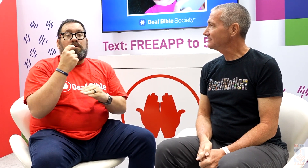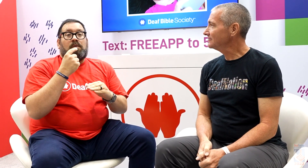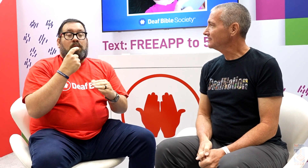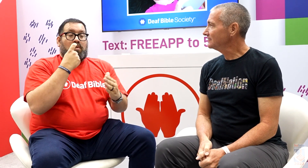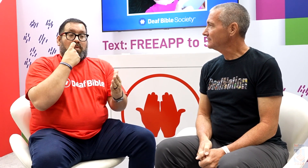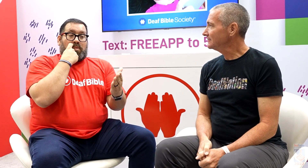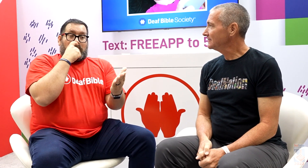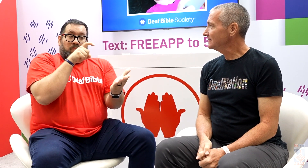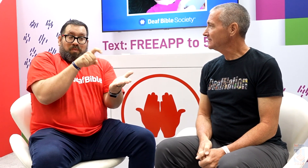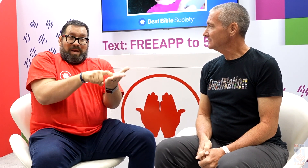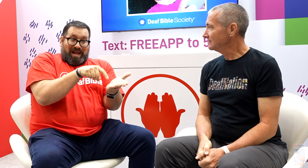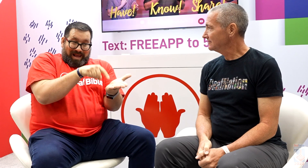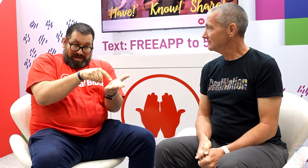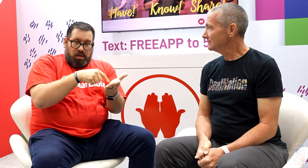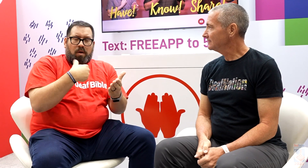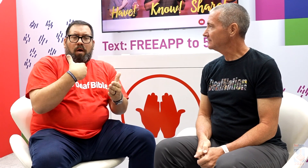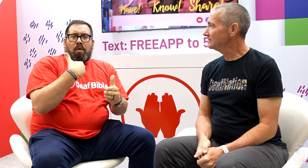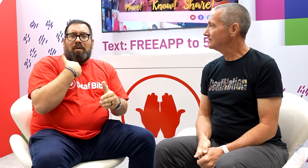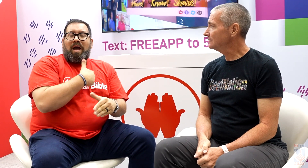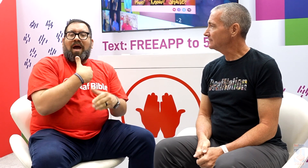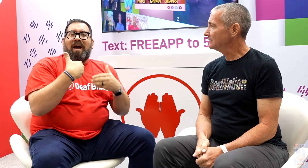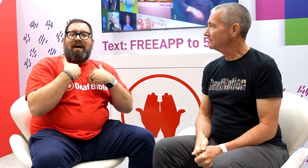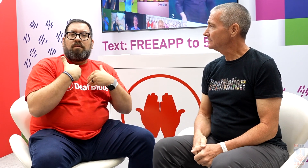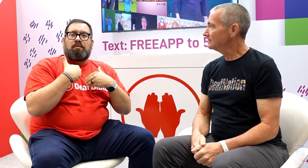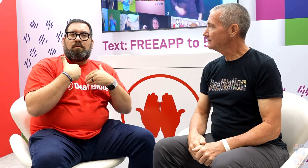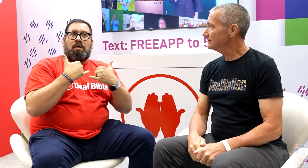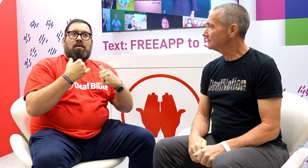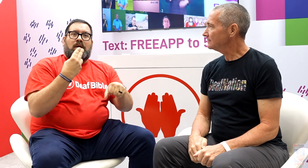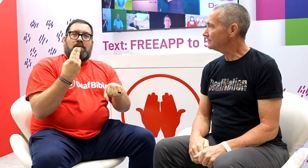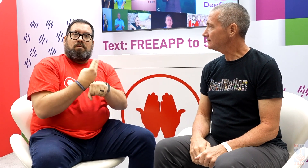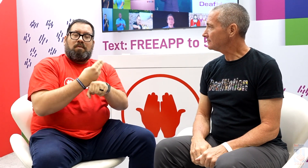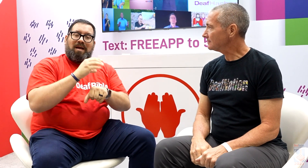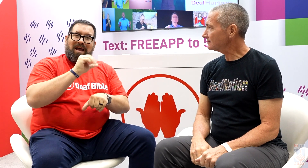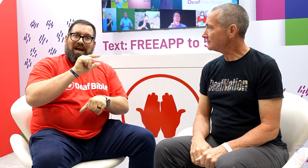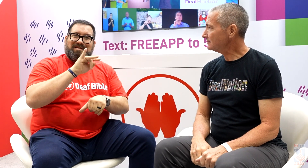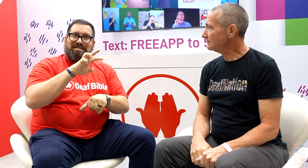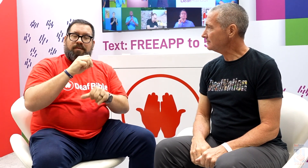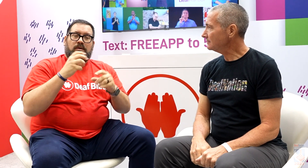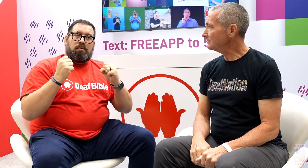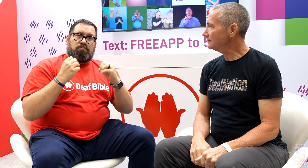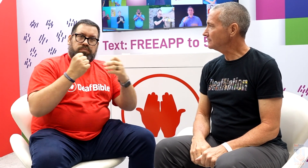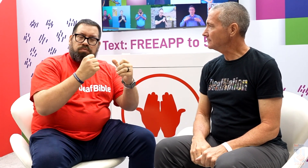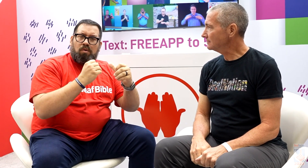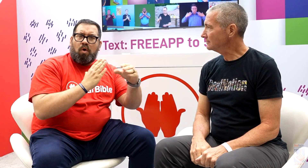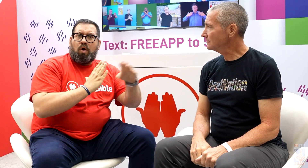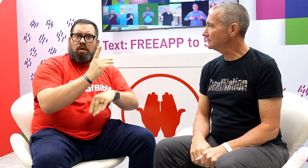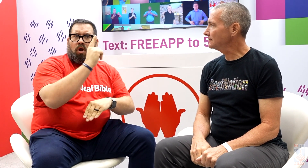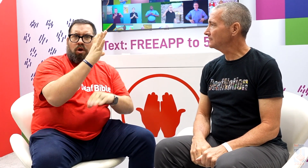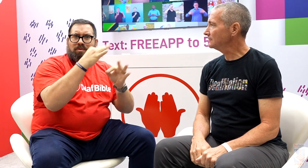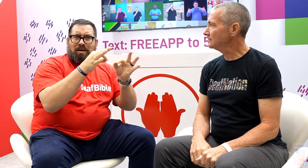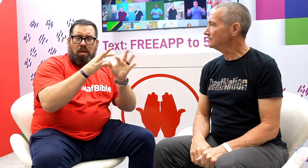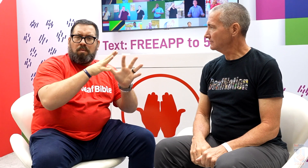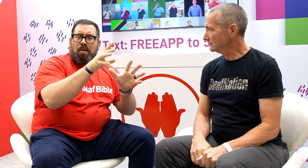We have active signers of over 100 recognized languages.